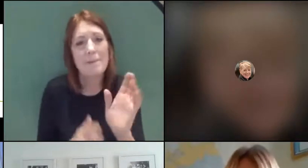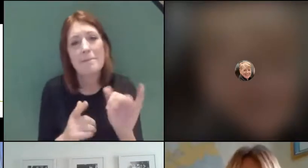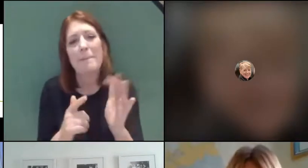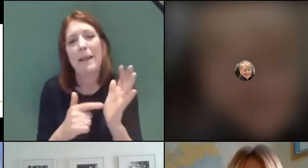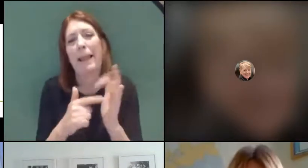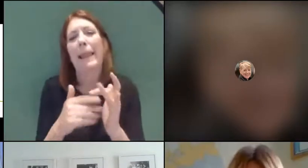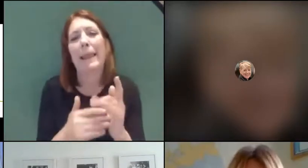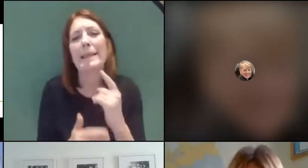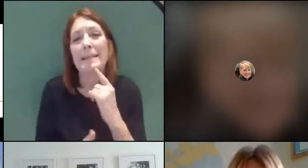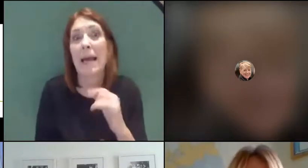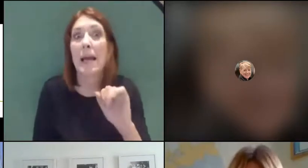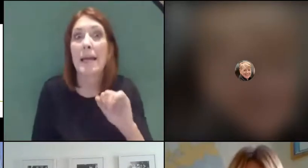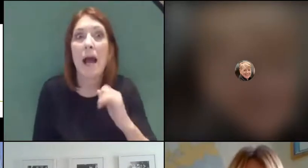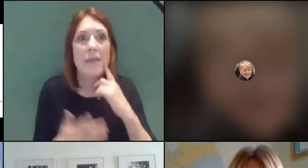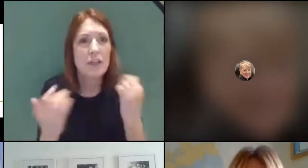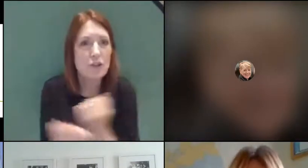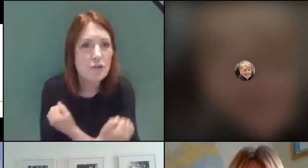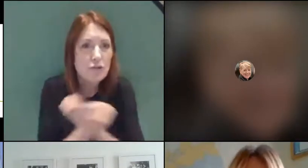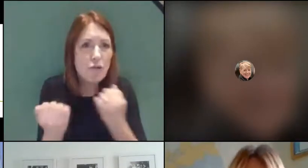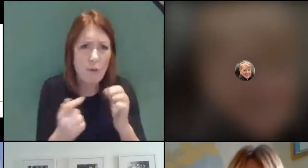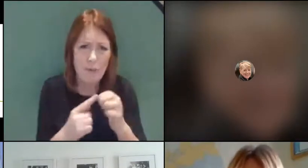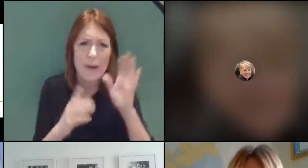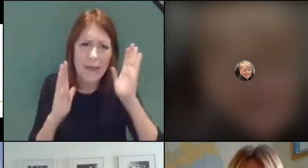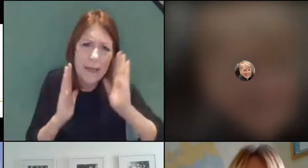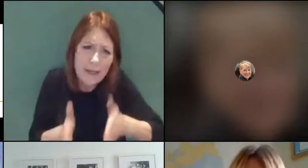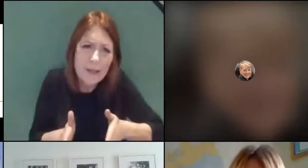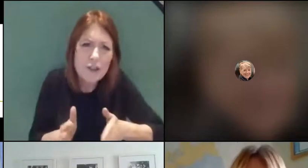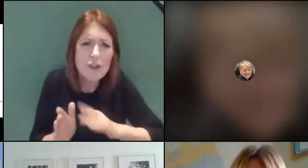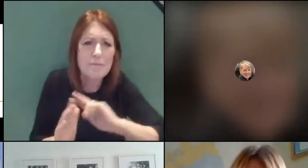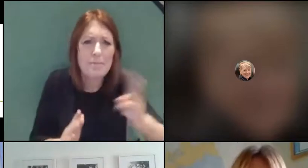I would say there is a strong point, absolutely, and there is there is use going